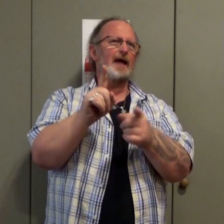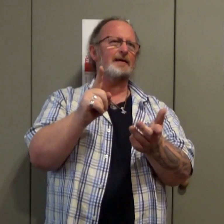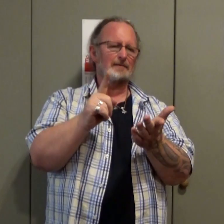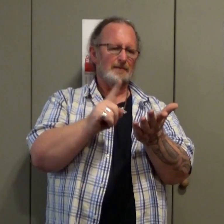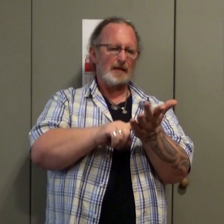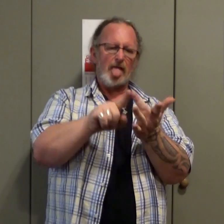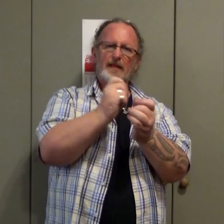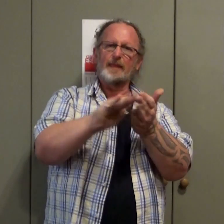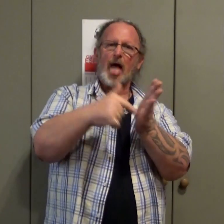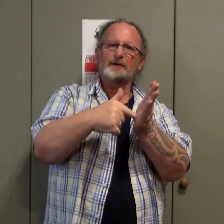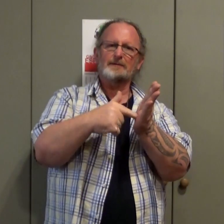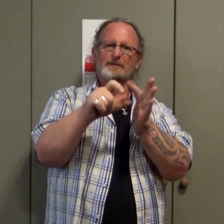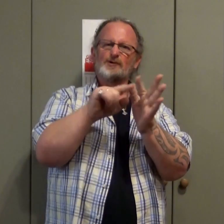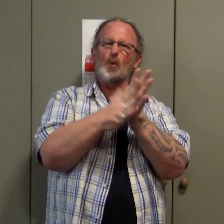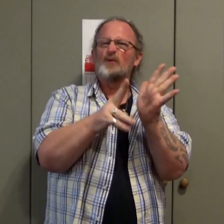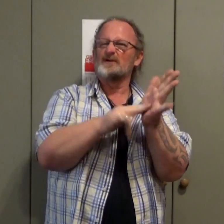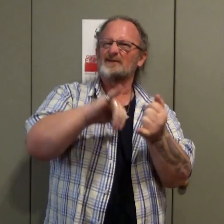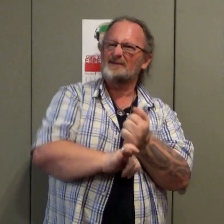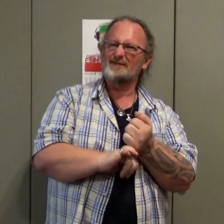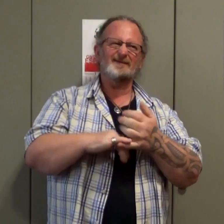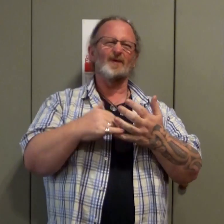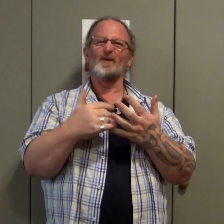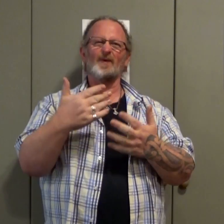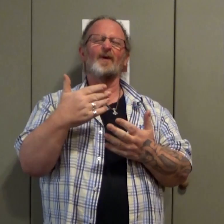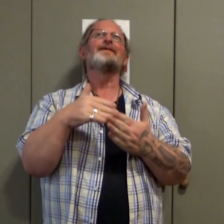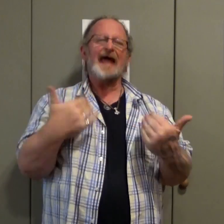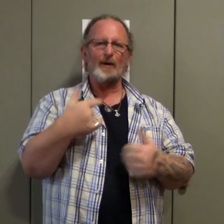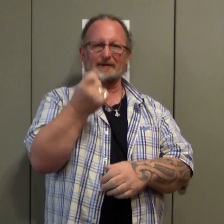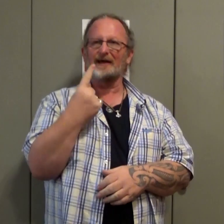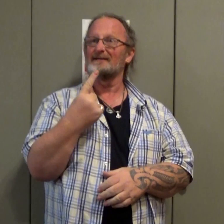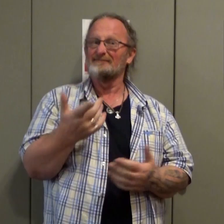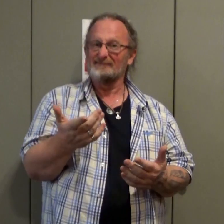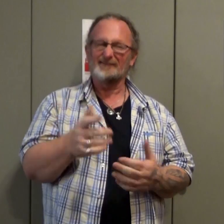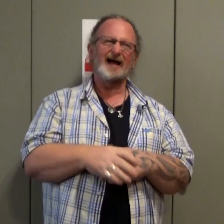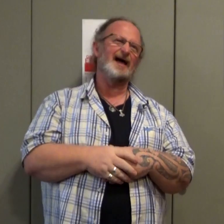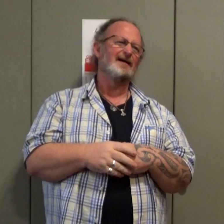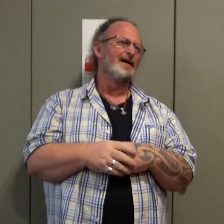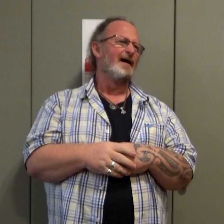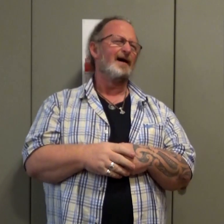That sign shows the feeling of that moment of understanding. "Now, I finally understand"